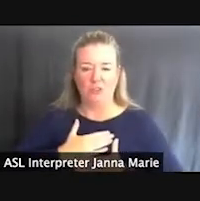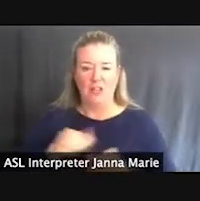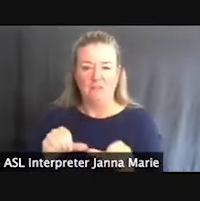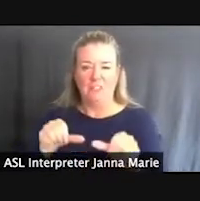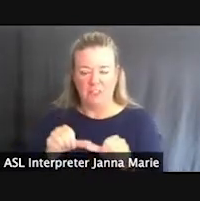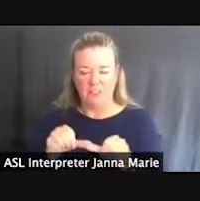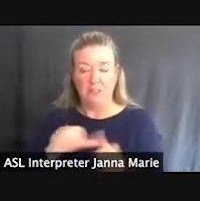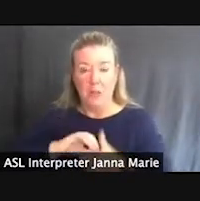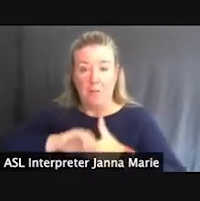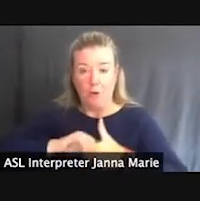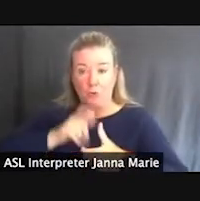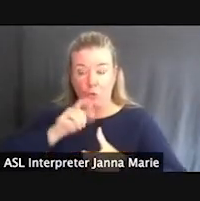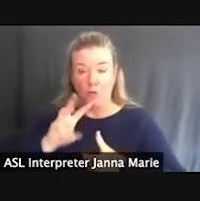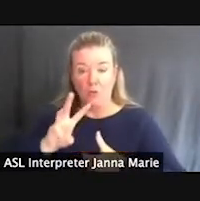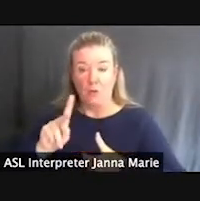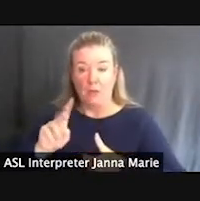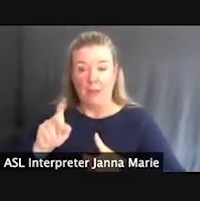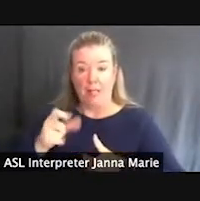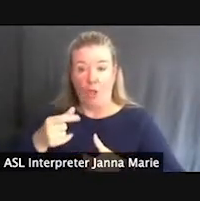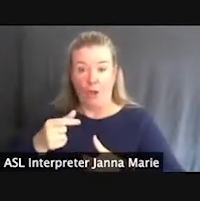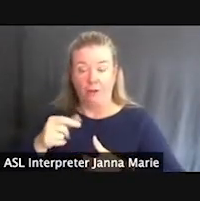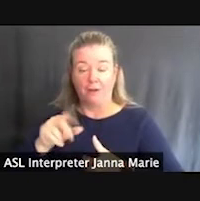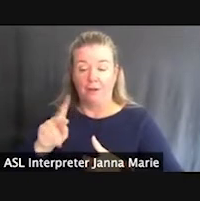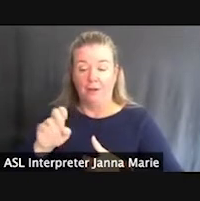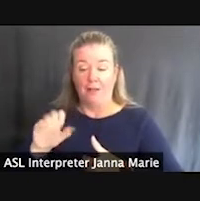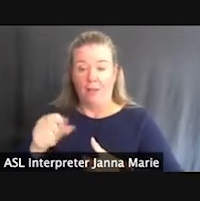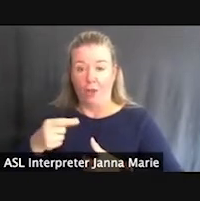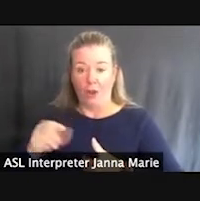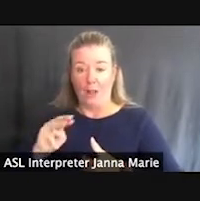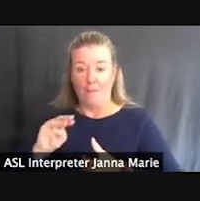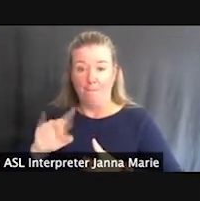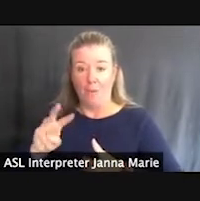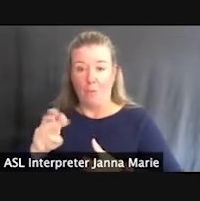Kellogg Foundation, the Midwest Community Foundation Ventures, Michigan, Recreation